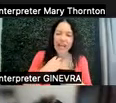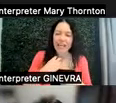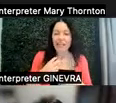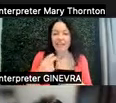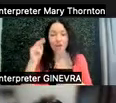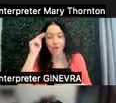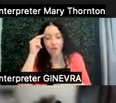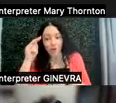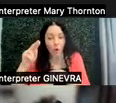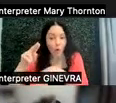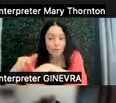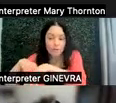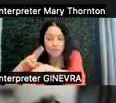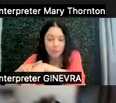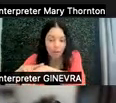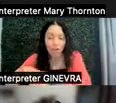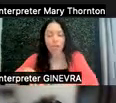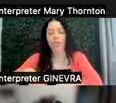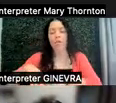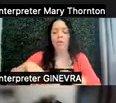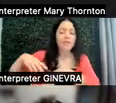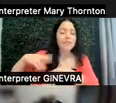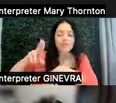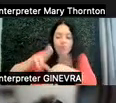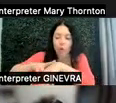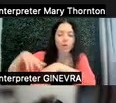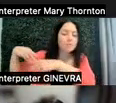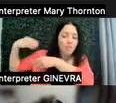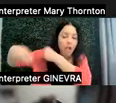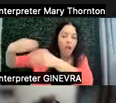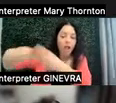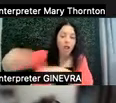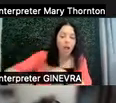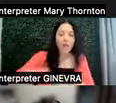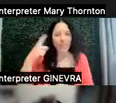quote-unquote, everyone does. And as we learn more about diversity,